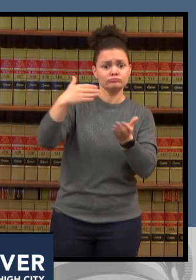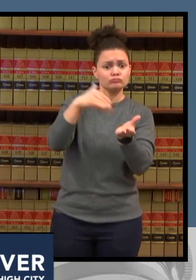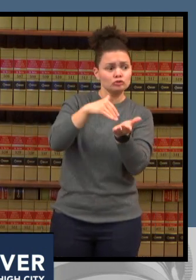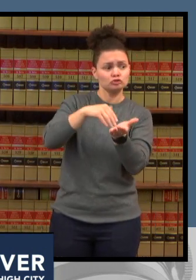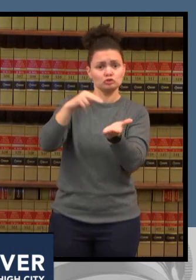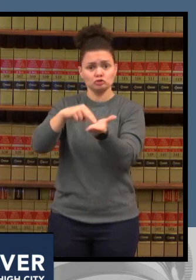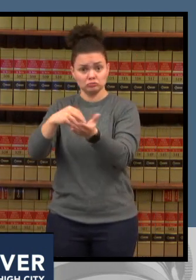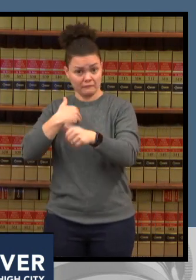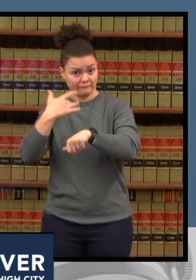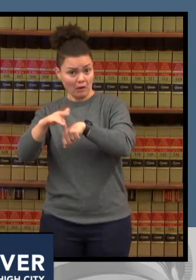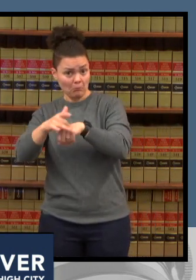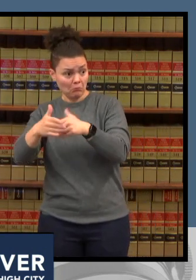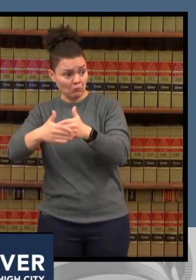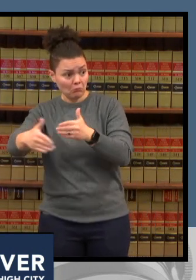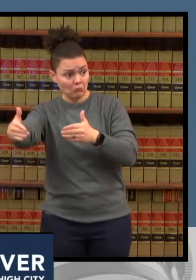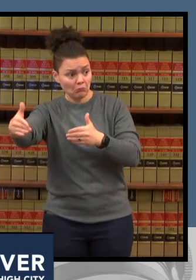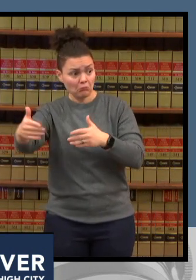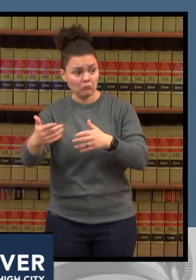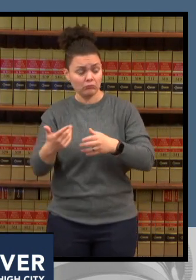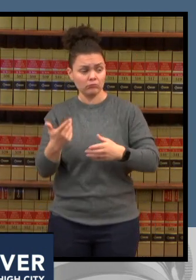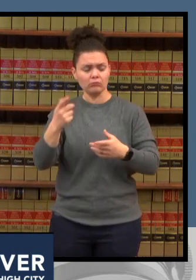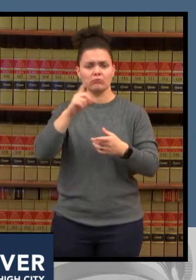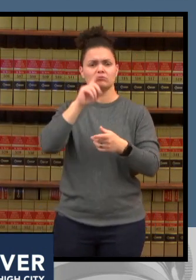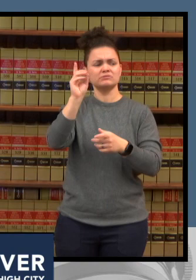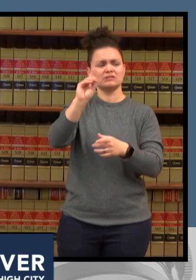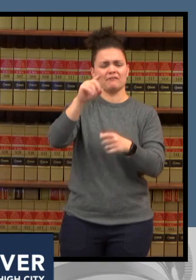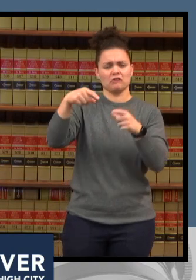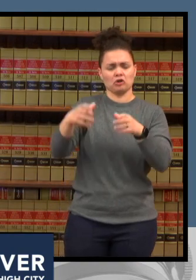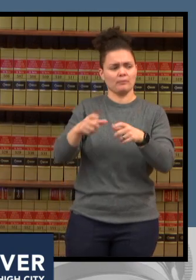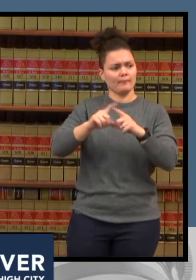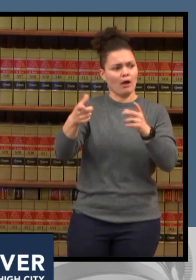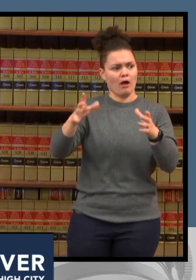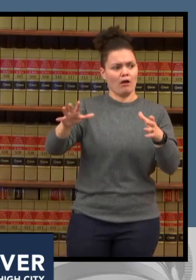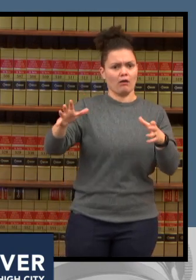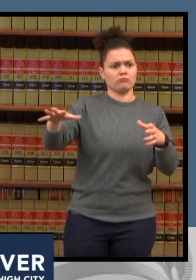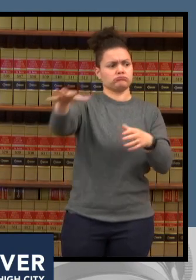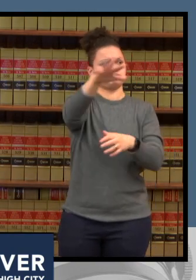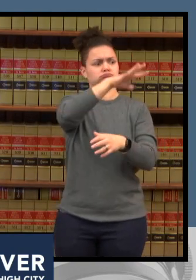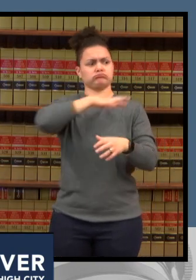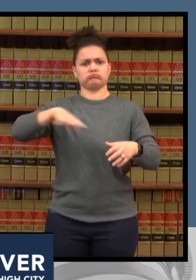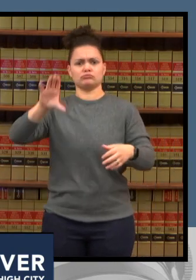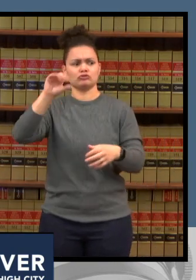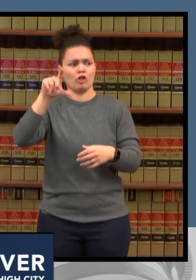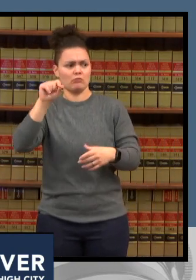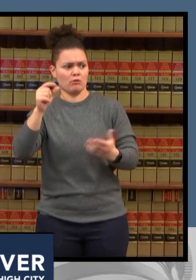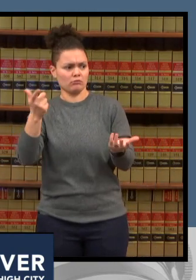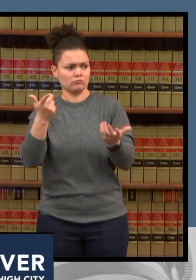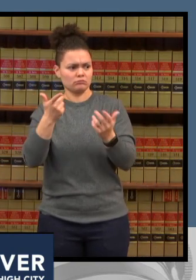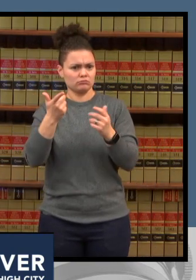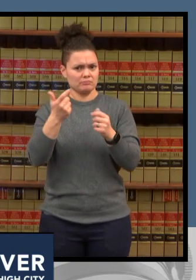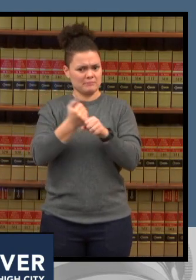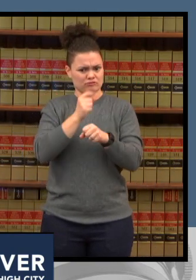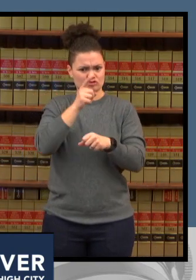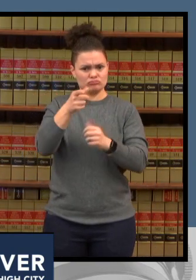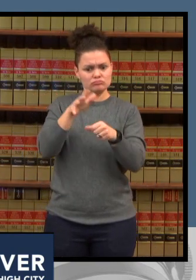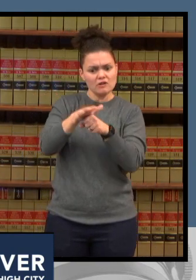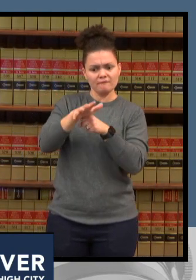all hospitals are you going to have the staff to manage this well i'm very concerned because we're